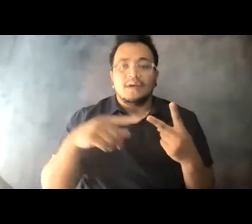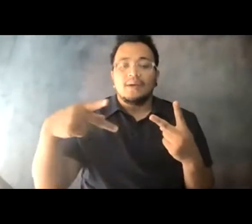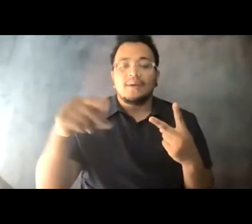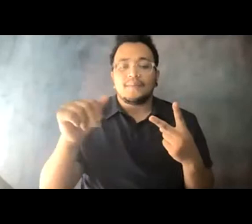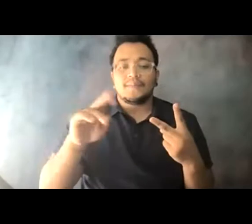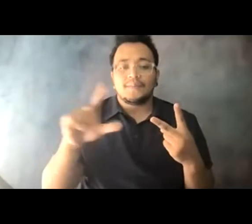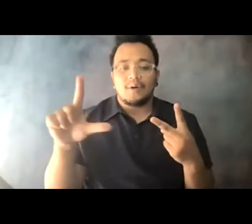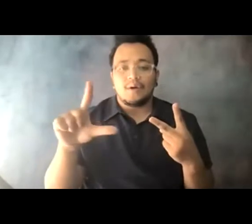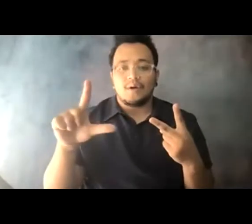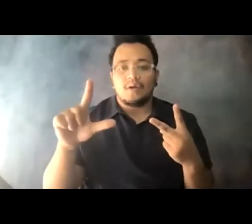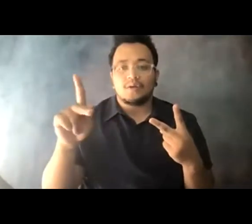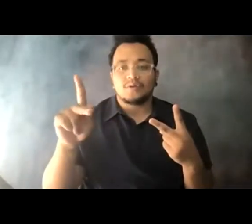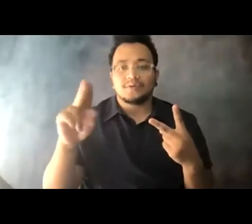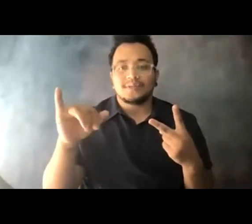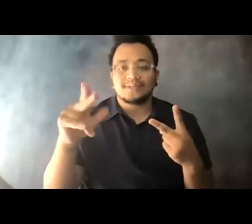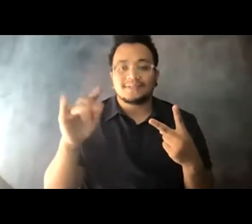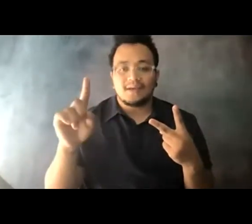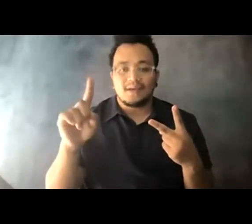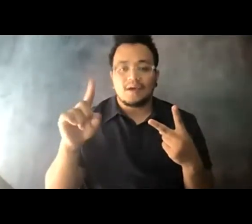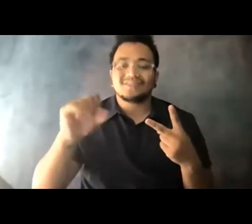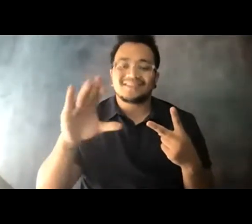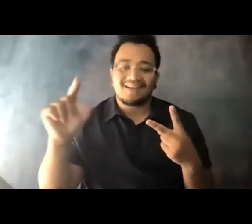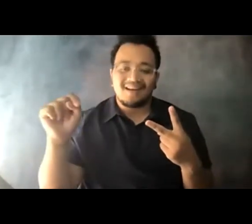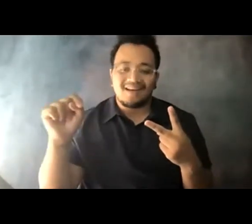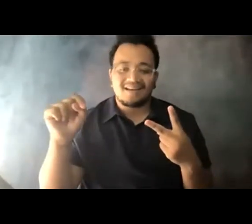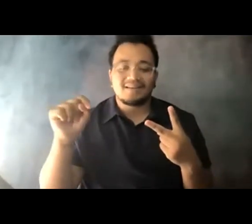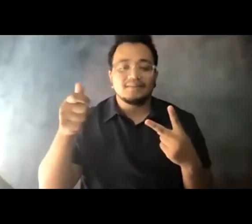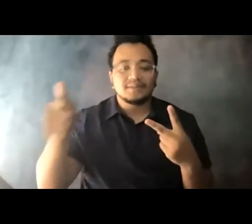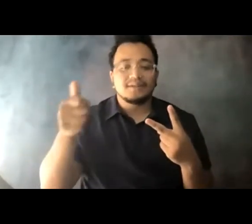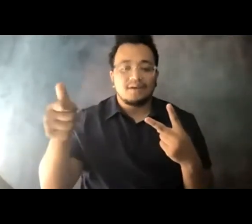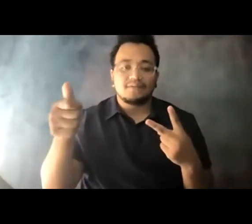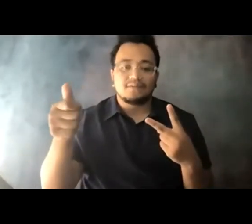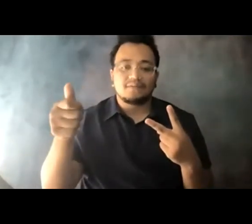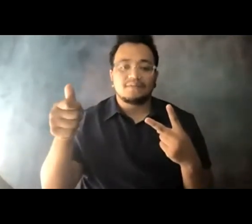14:10:42 We would like each one of them to discuss what they have seen and heard from